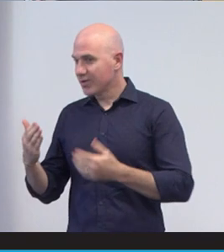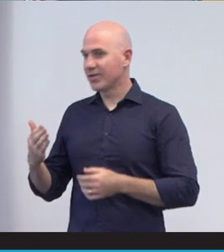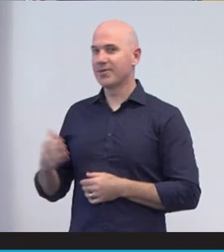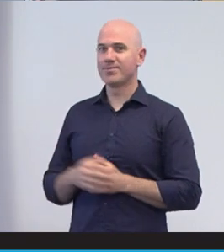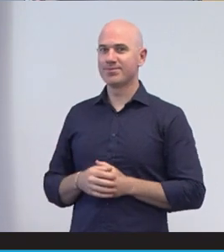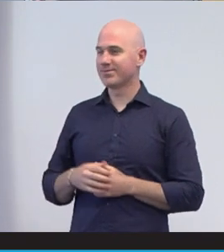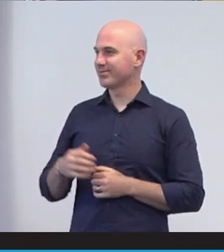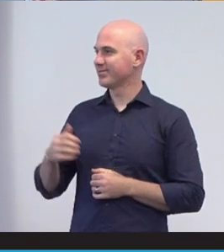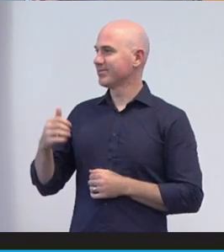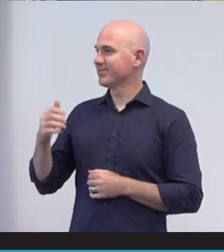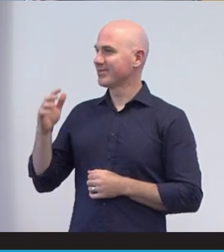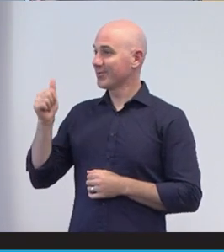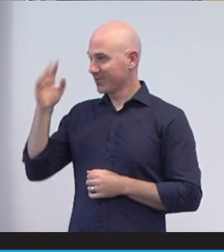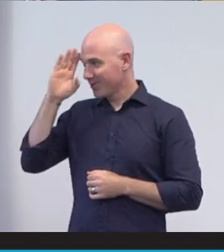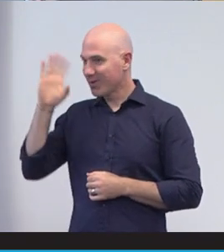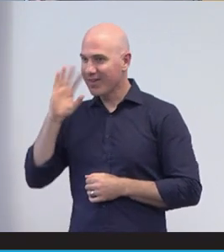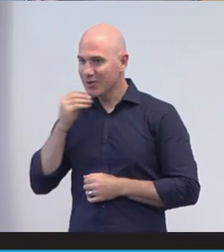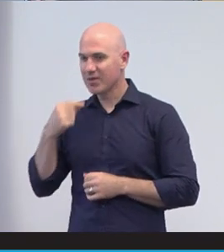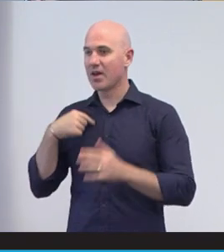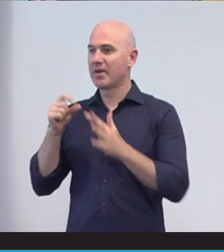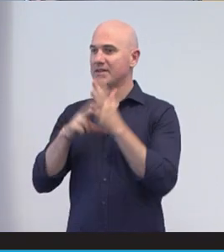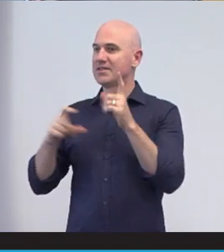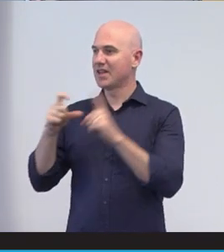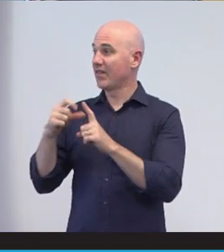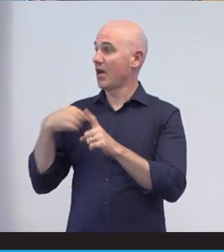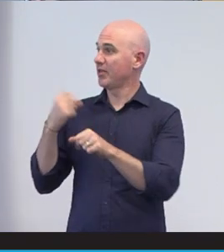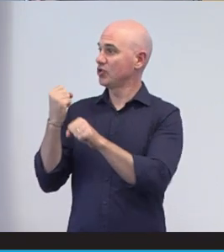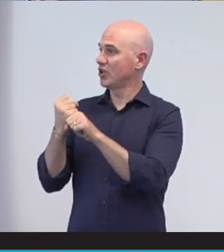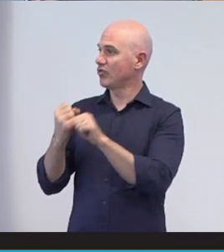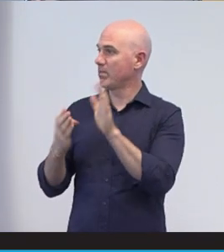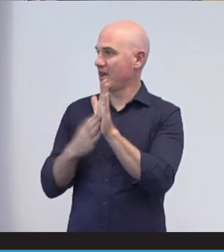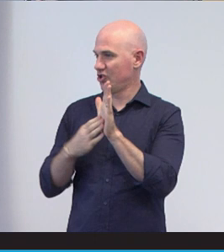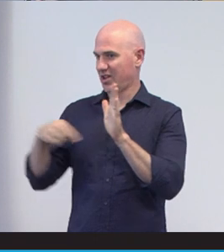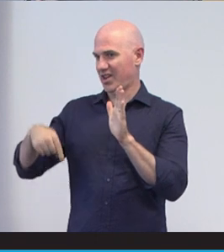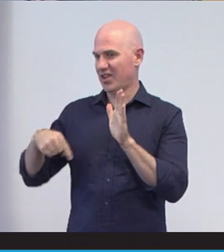My name is David Millichap. I'm a general manager here at CheckUP for the engagement